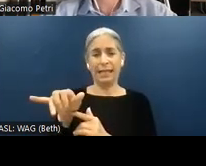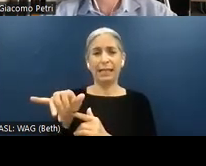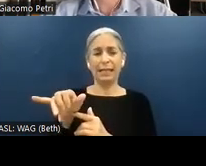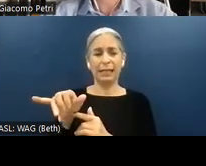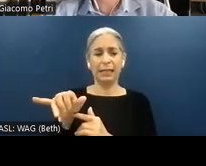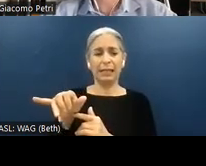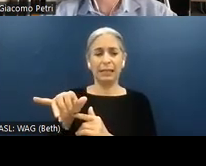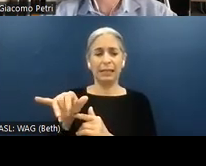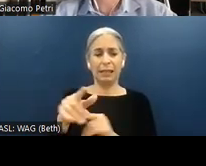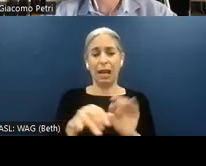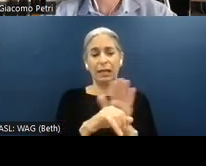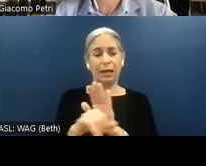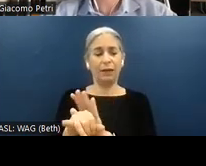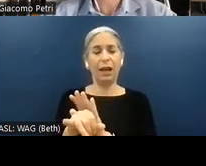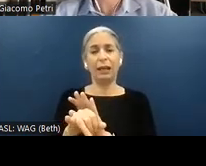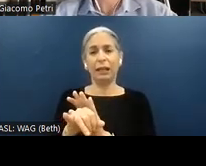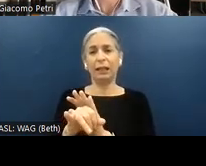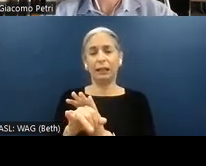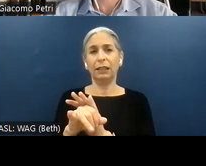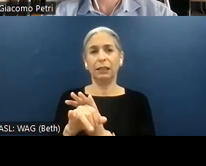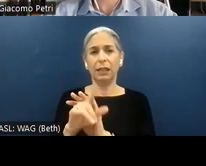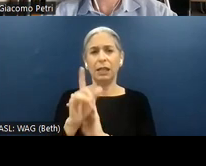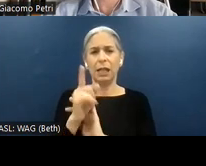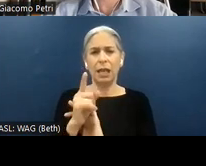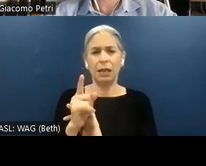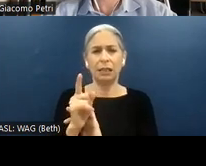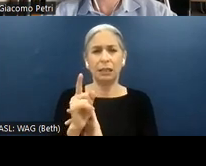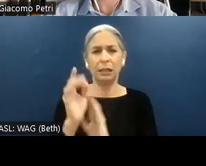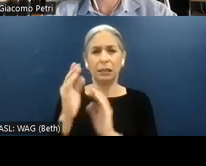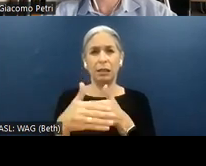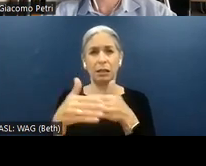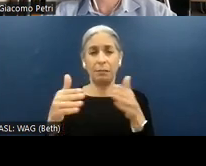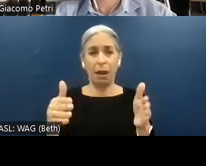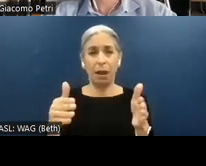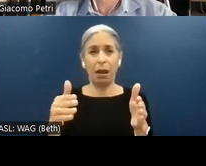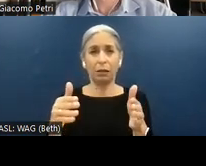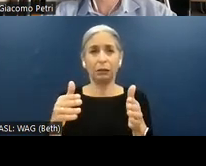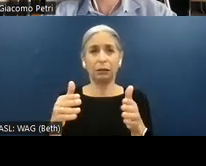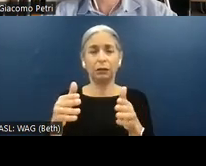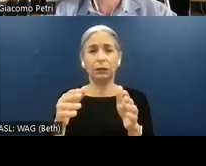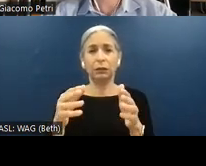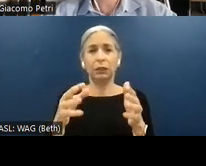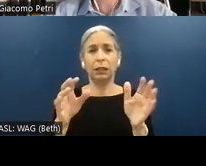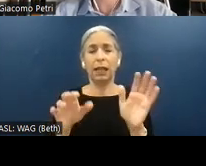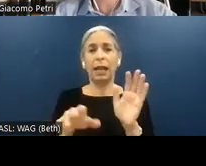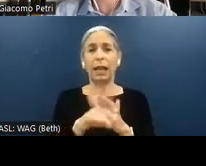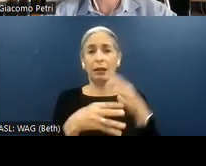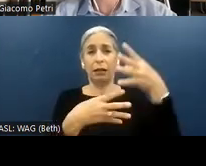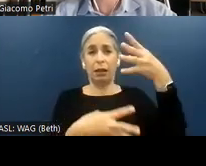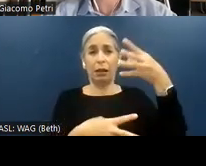identified as combo box. The state is indicated as collapsed. And the current value is appropriately